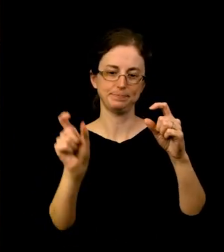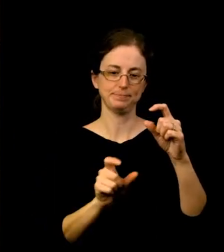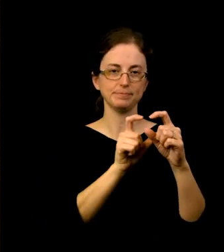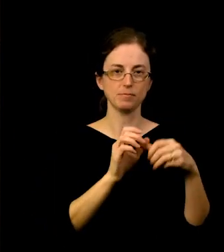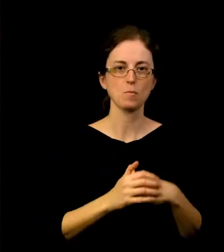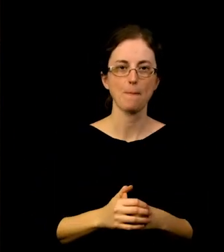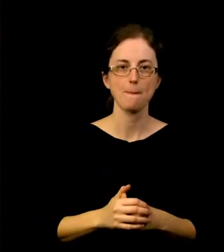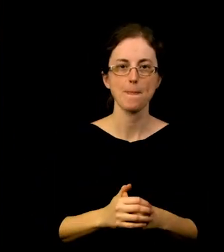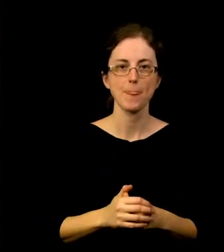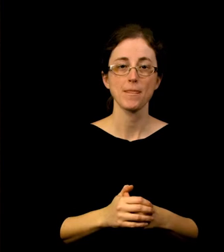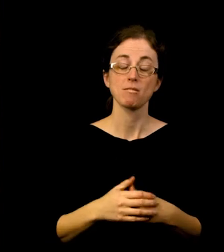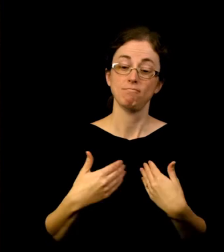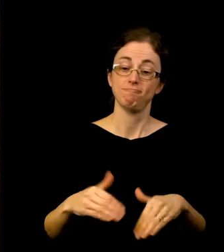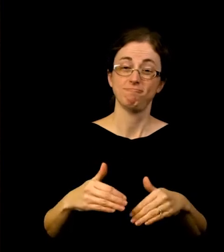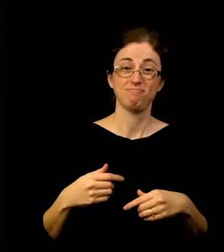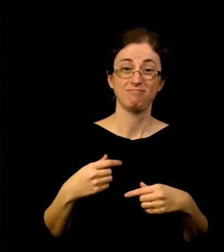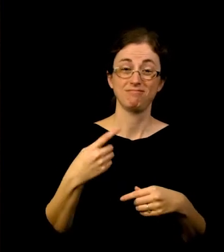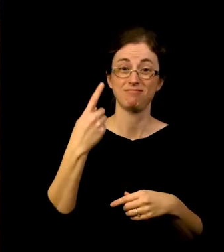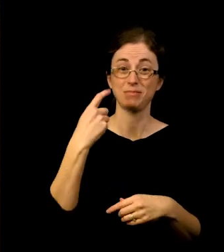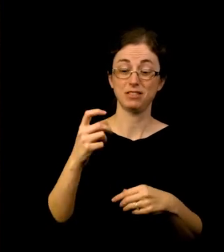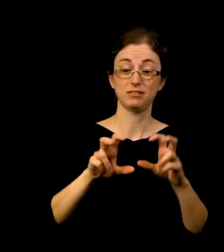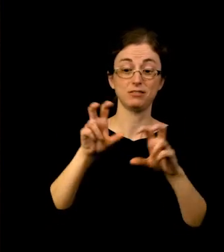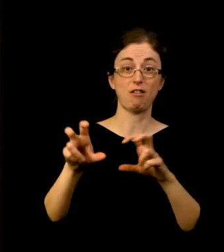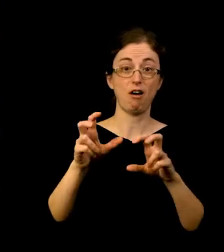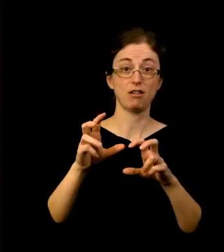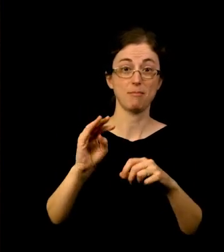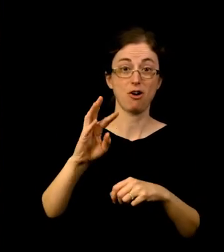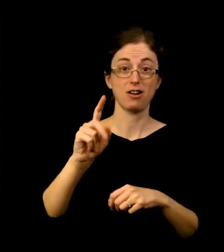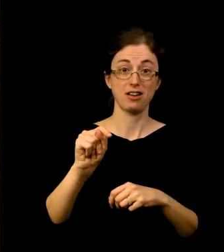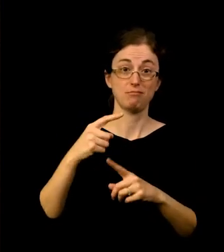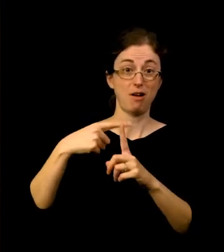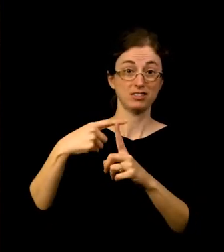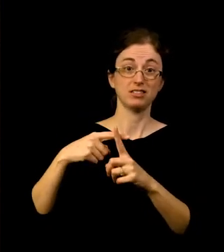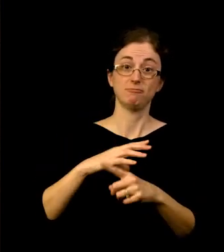Thanks to a very positive year in the stock market, our return for the year was 25.8%,